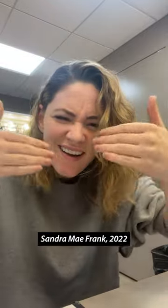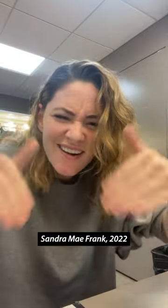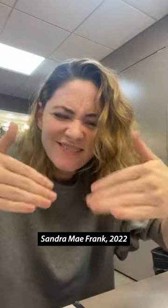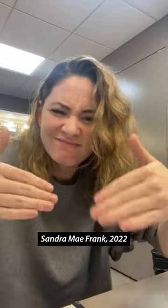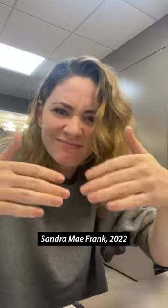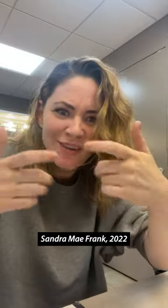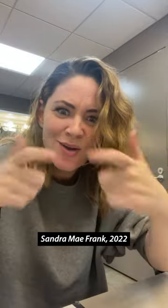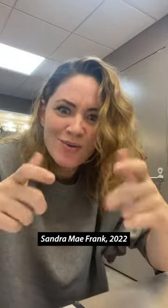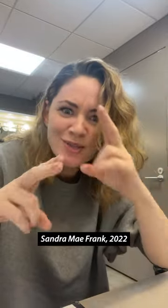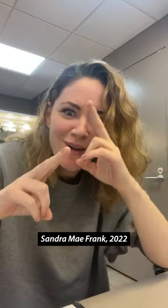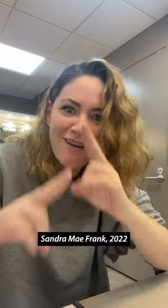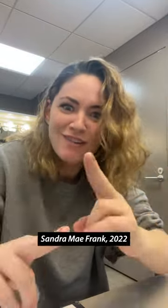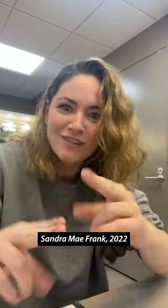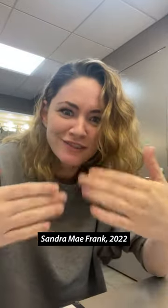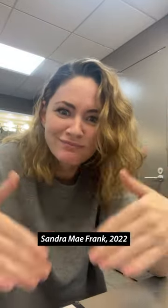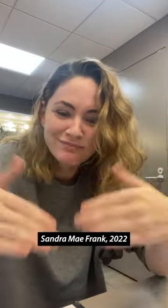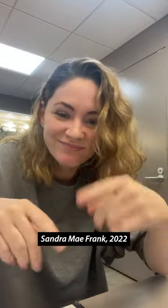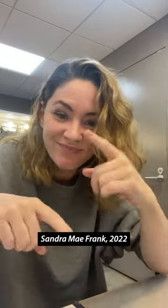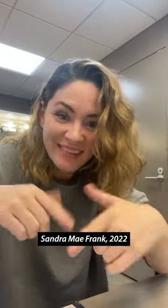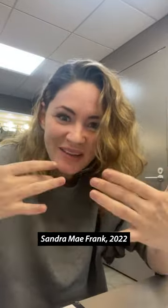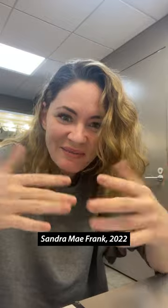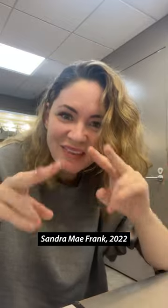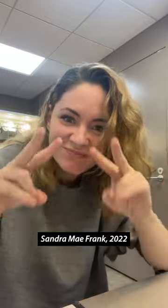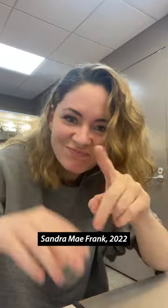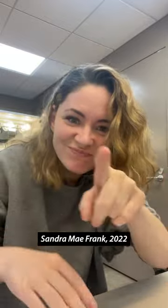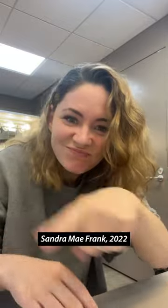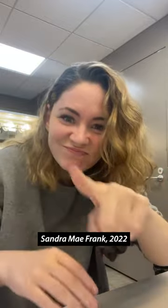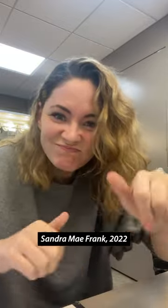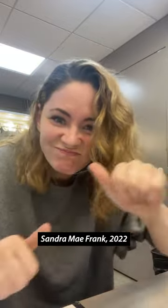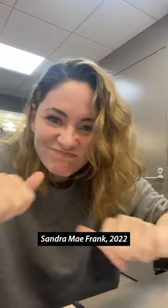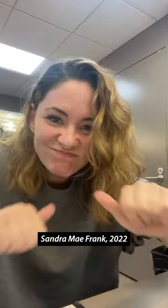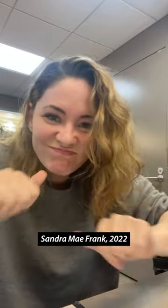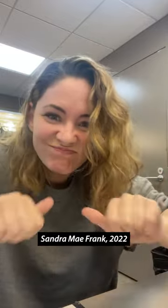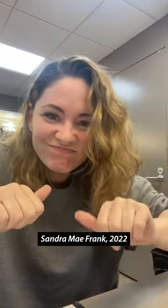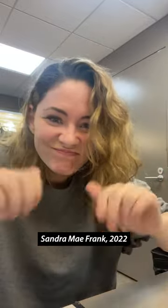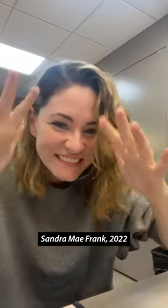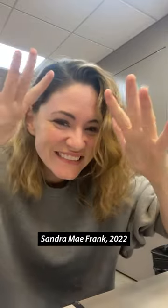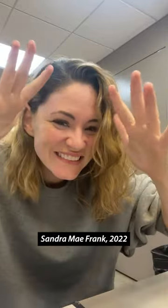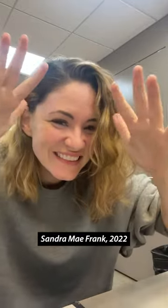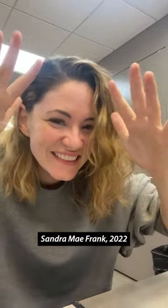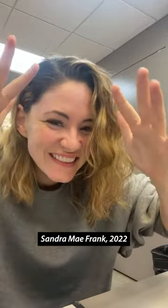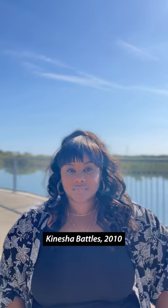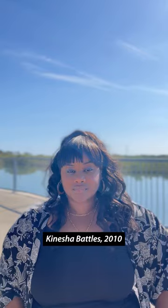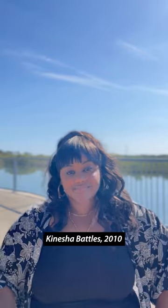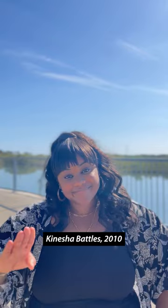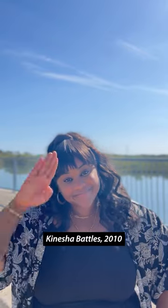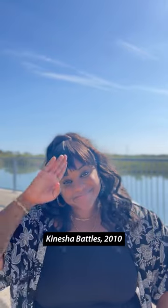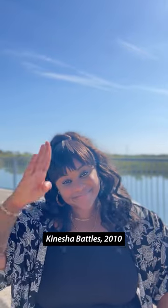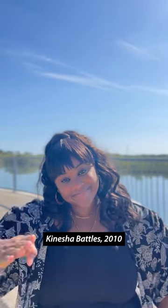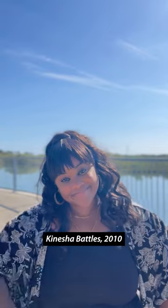This is such a huge honor. I can’t wait to watch you perform! Hi!